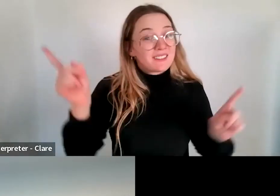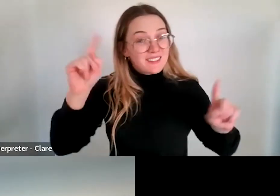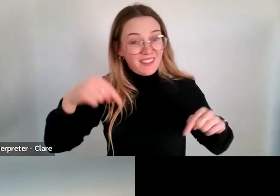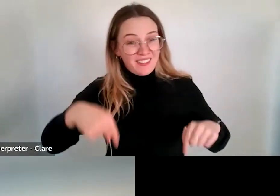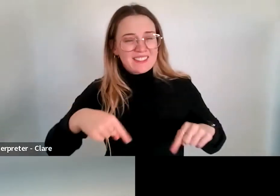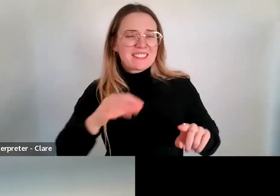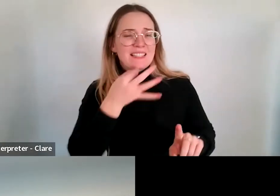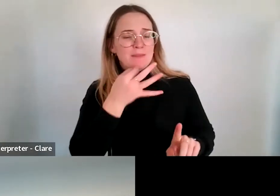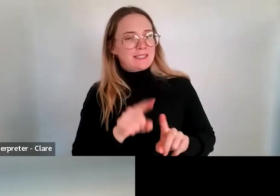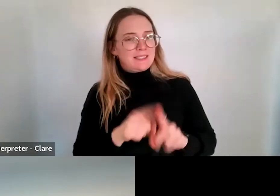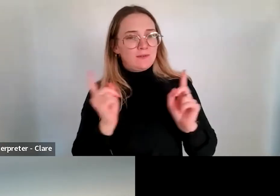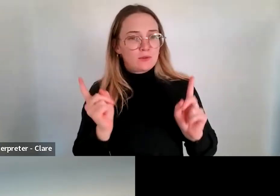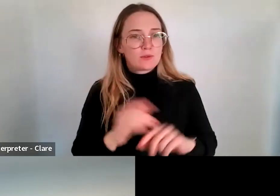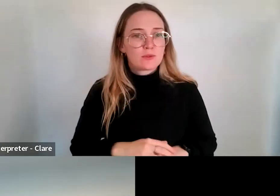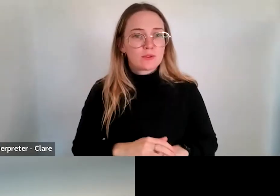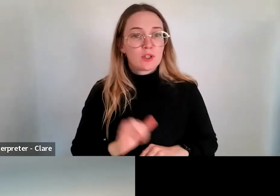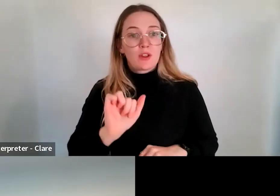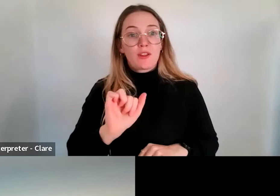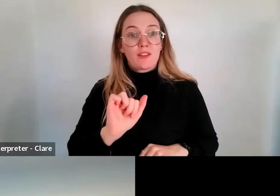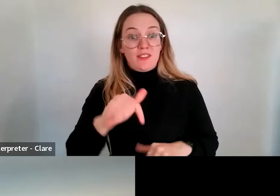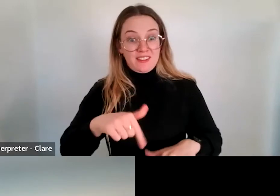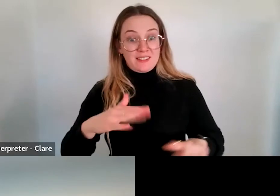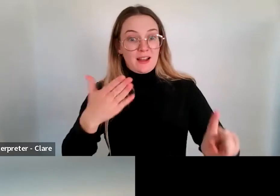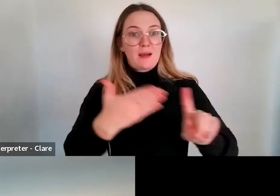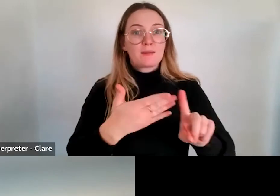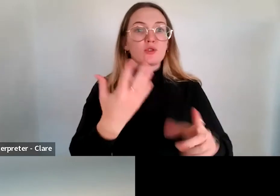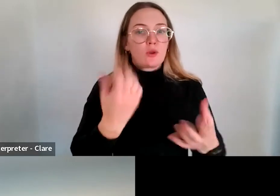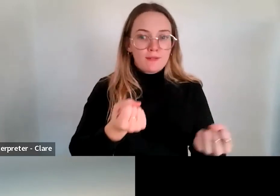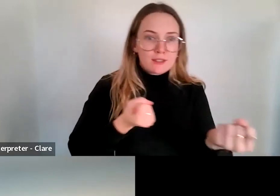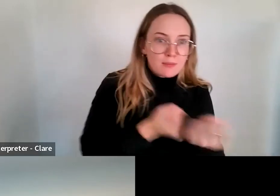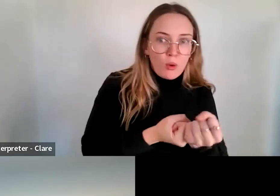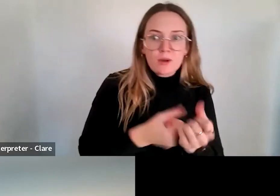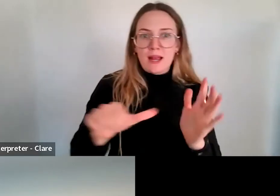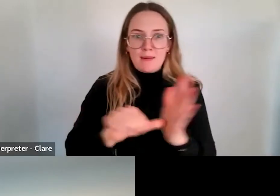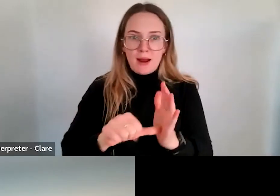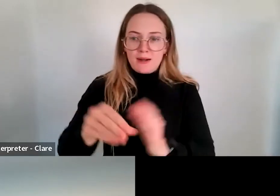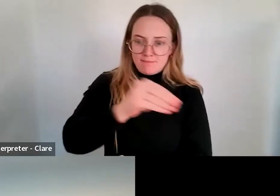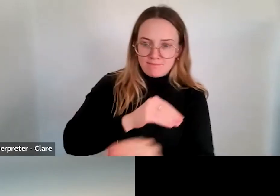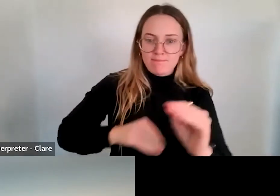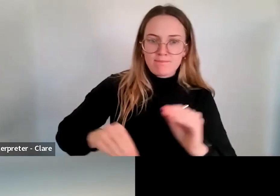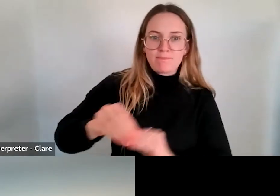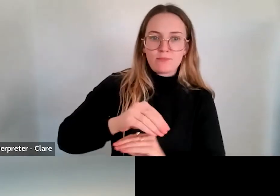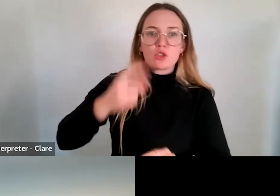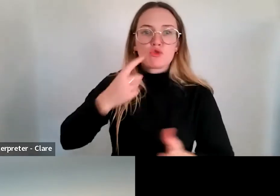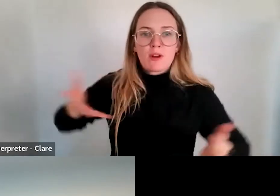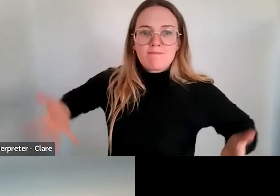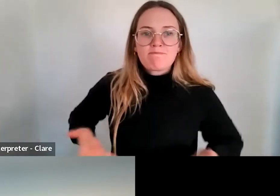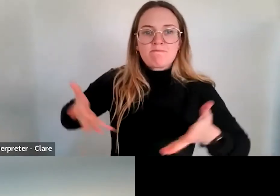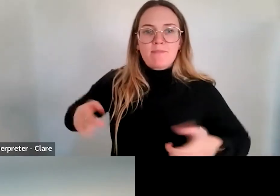is to get support and, you know, funds flowing to activate the circus or physical theatre sector again in